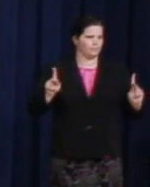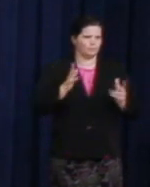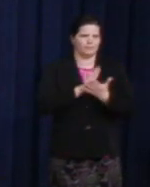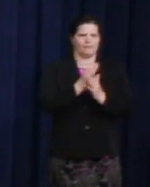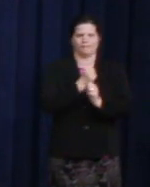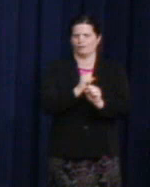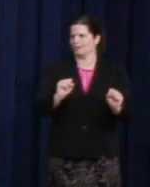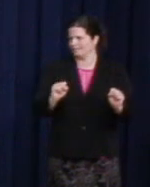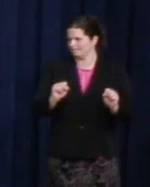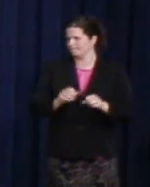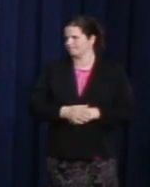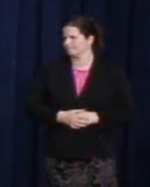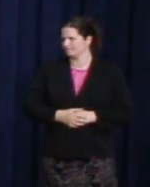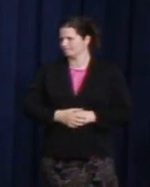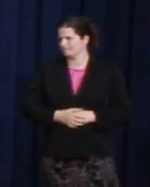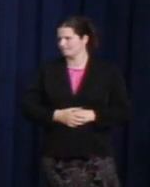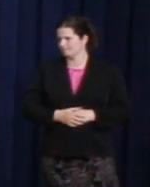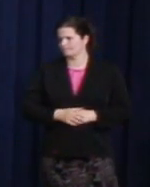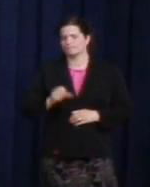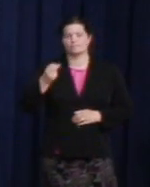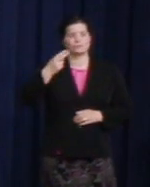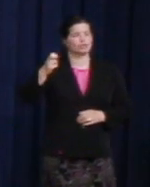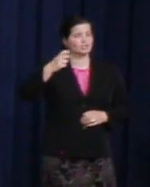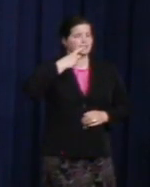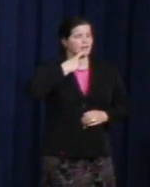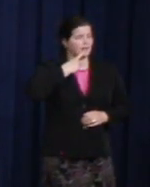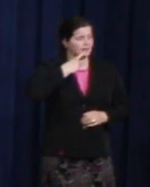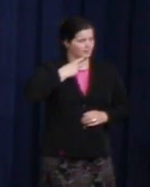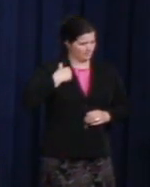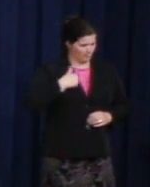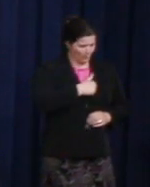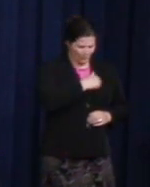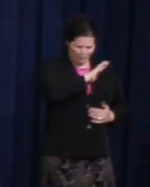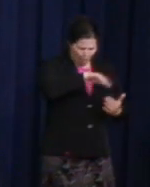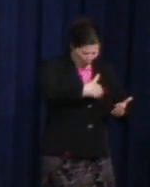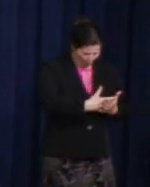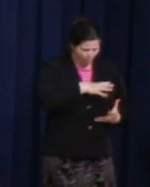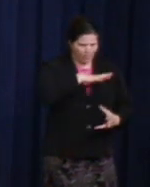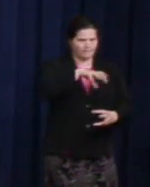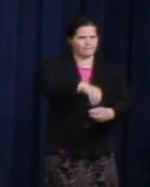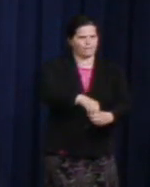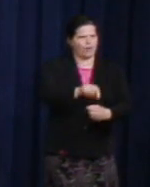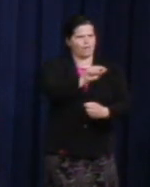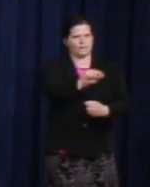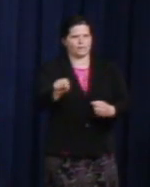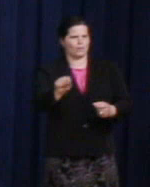She said, "We all have a stake in this when laws, such as those proposed in Uganda, strip away the